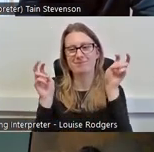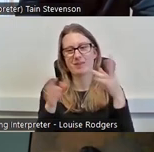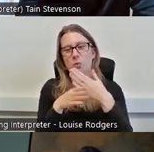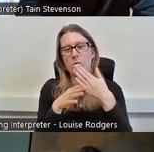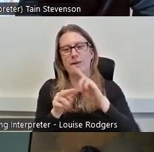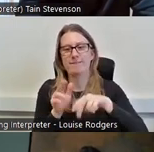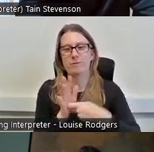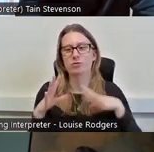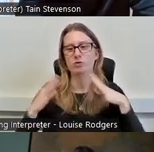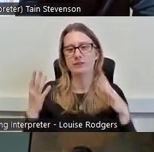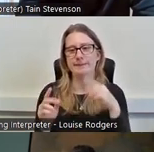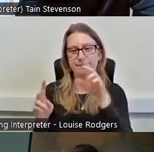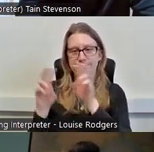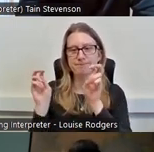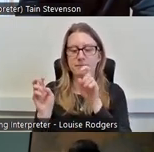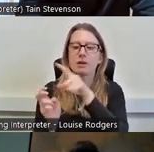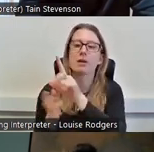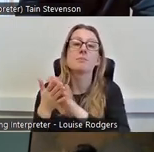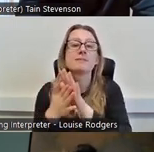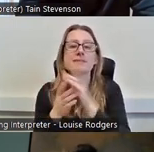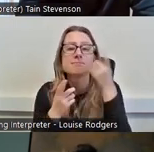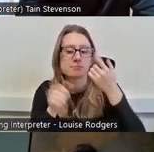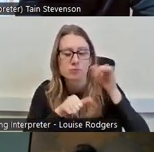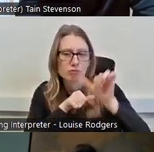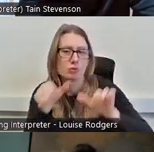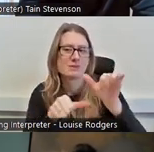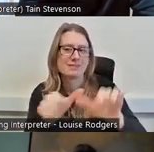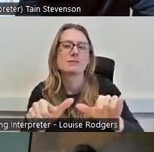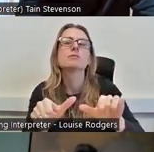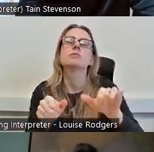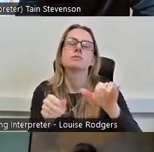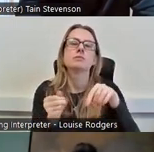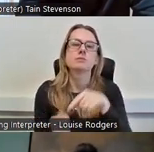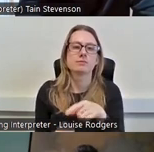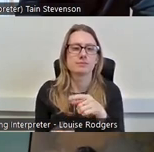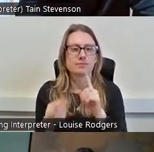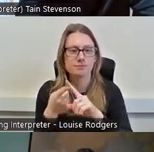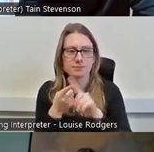thinking about process, what we want is the first one, it's being clear on time scales,